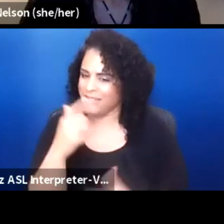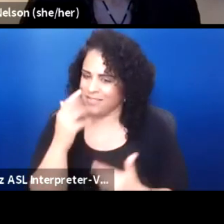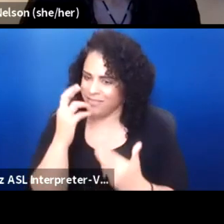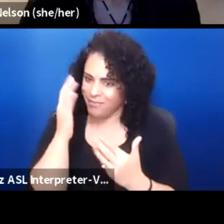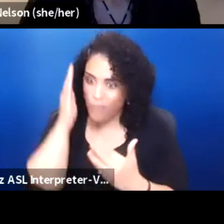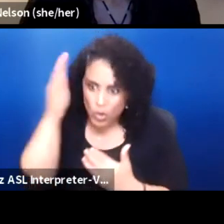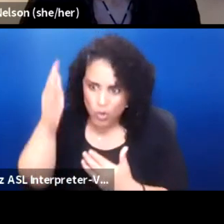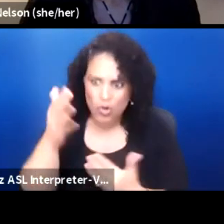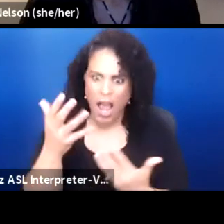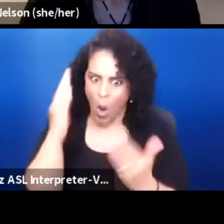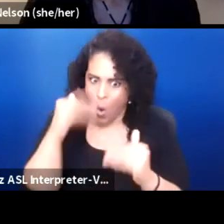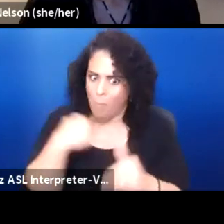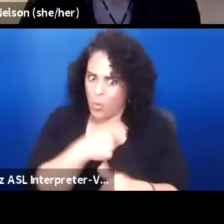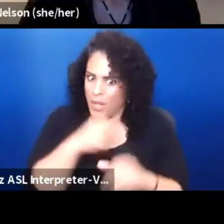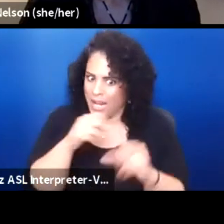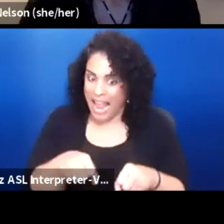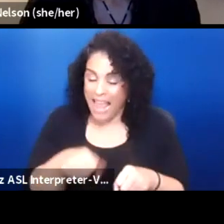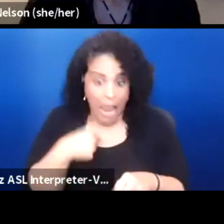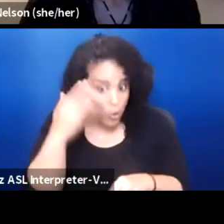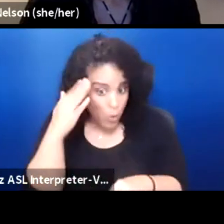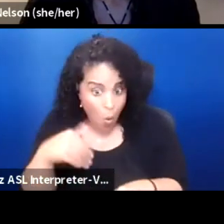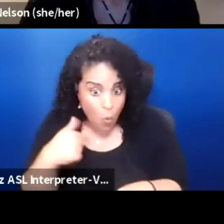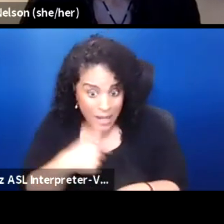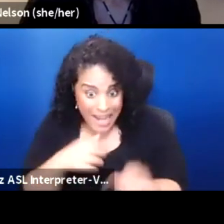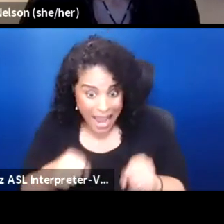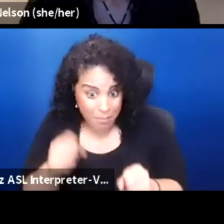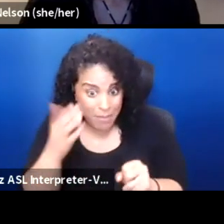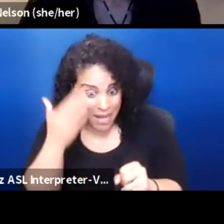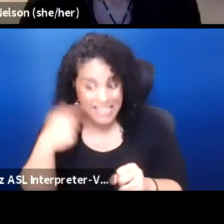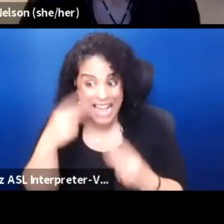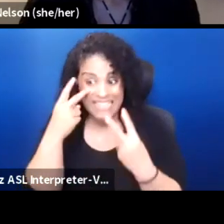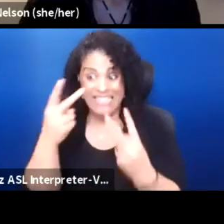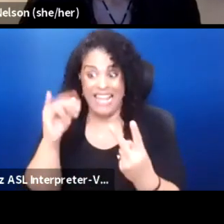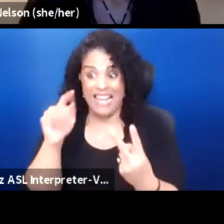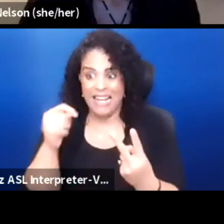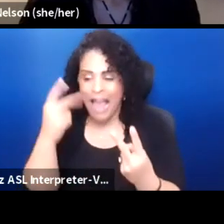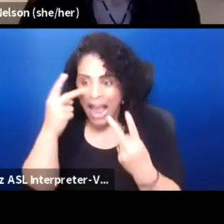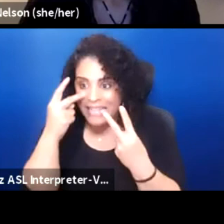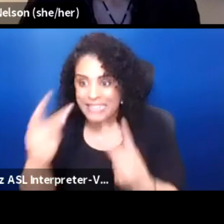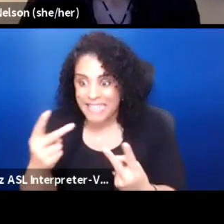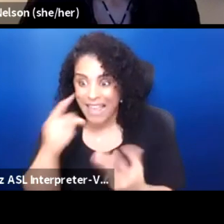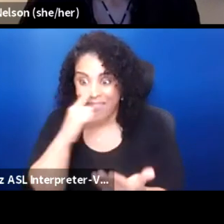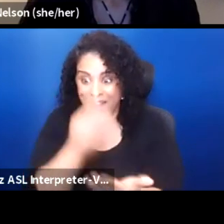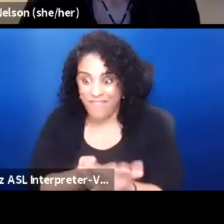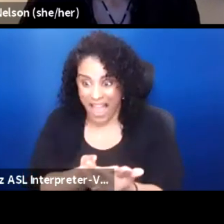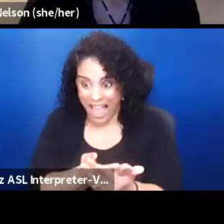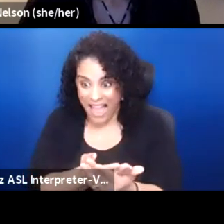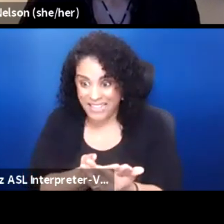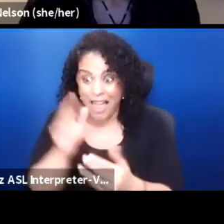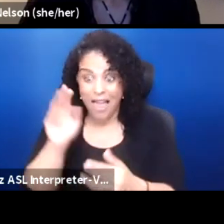and I know that we can because I see it. I see the fact that Nabra invited us,